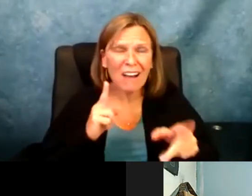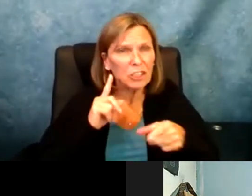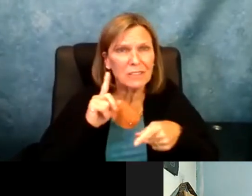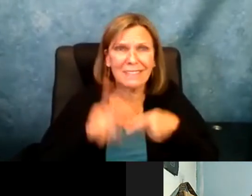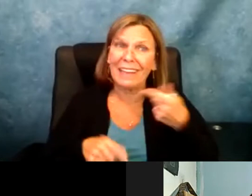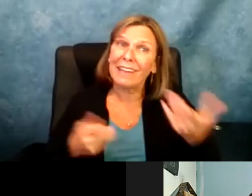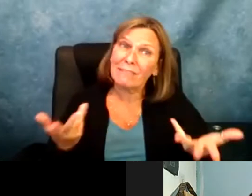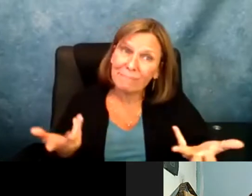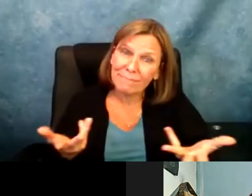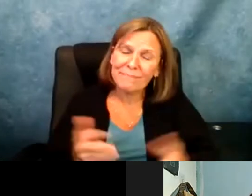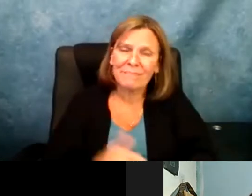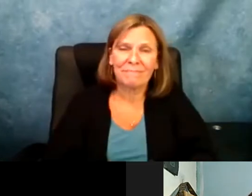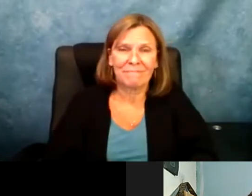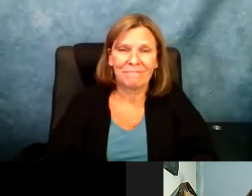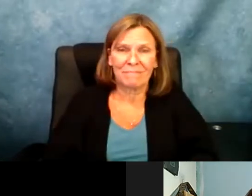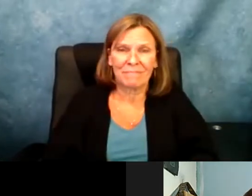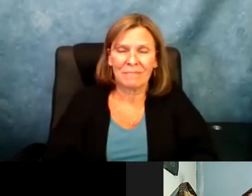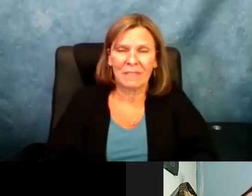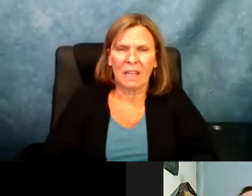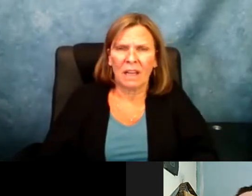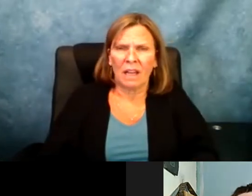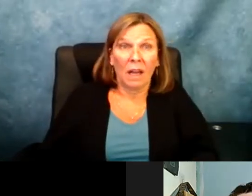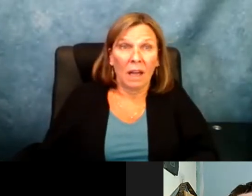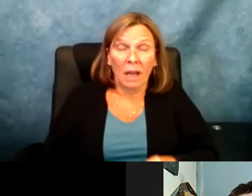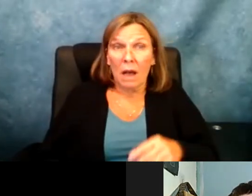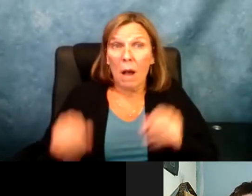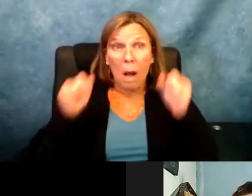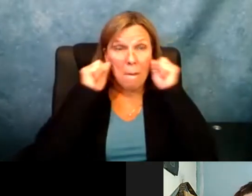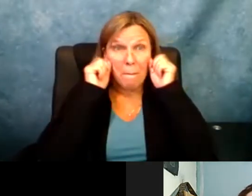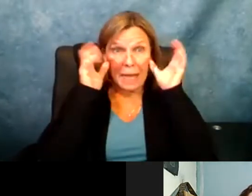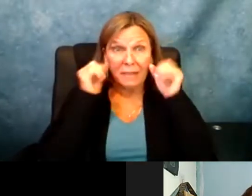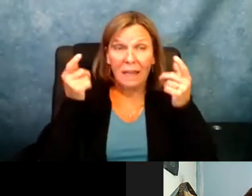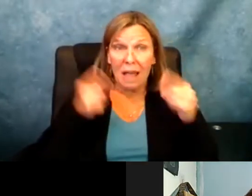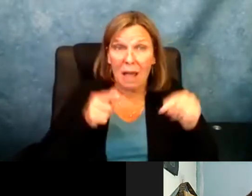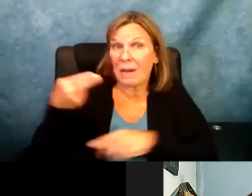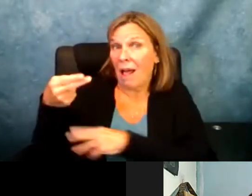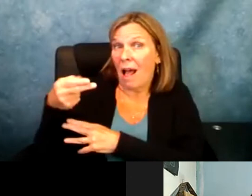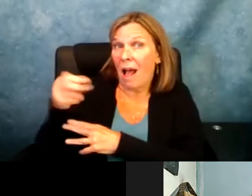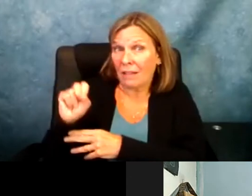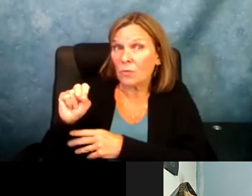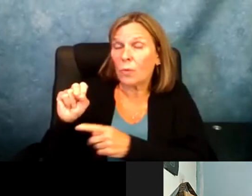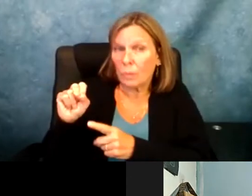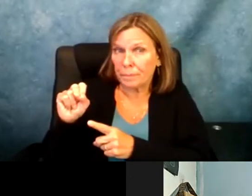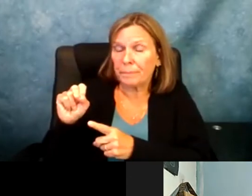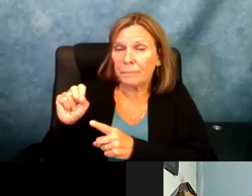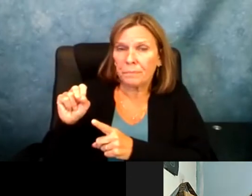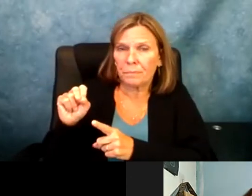get to class because I couldn't really rush to class every single day. Um... and it